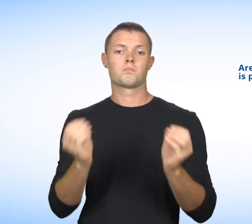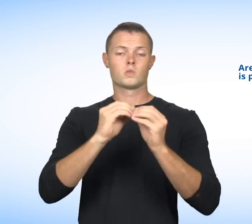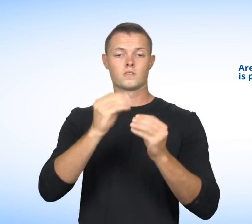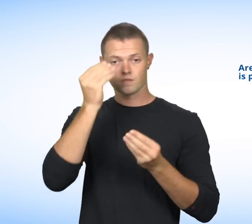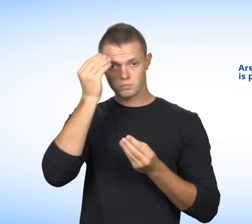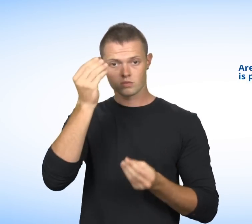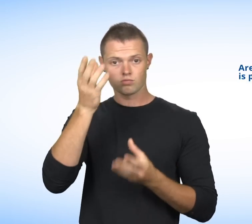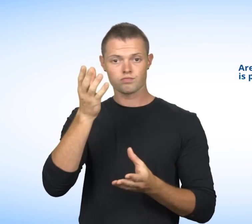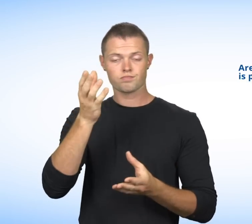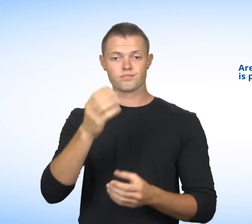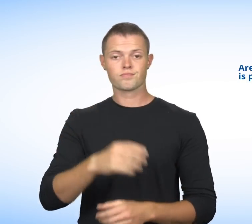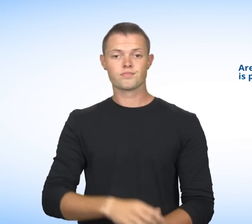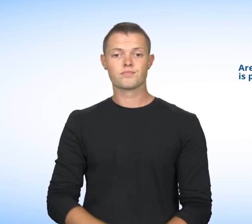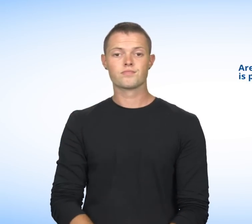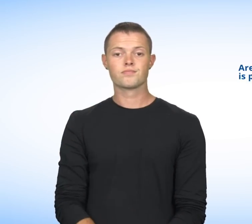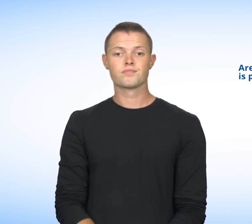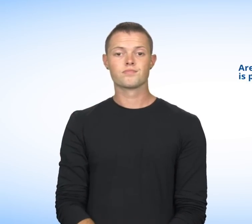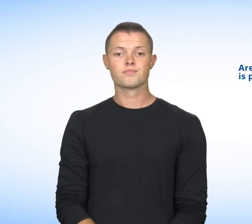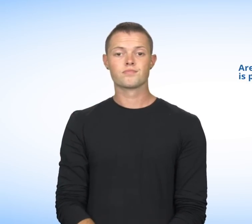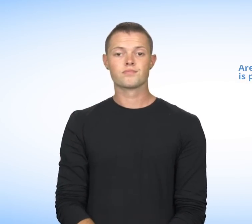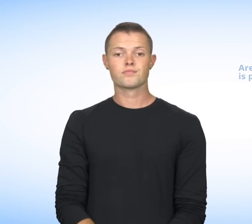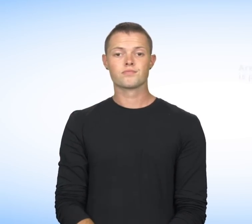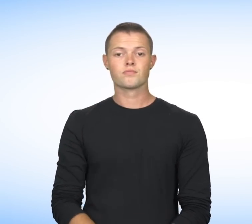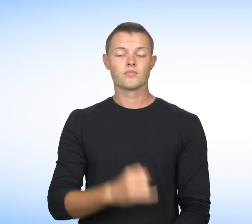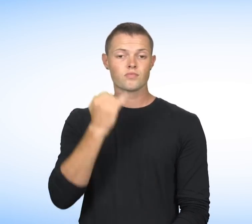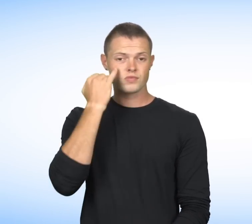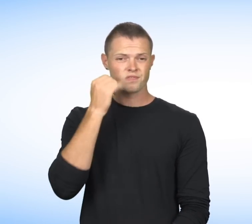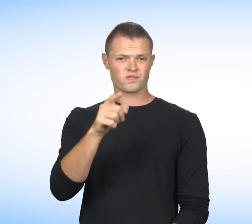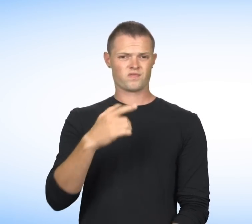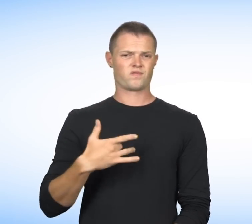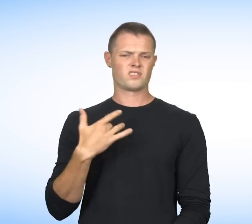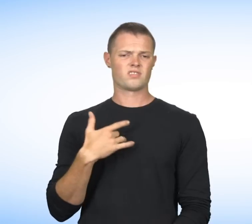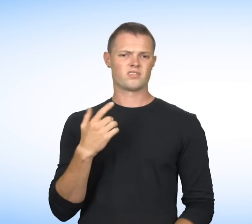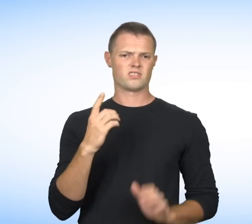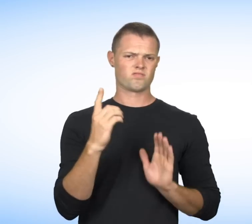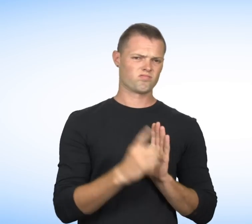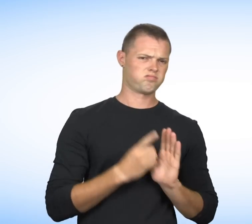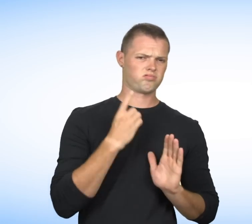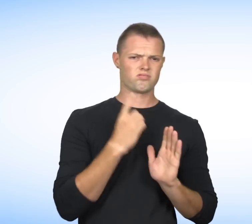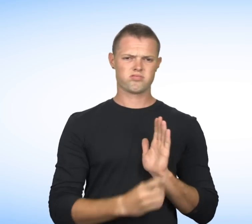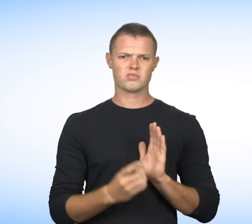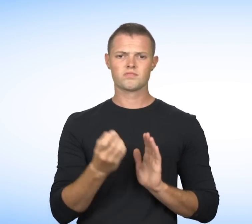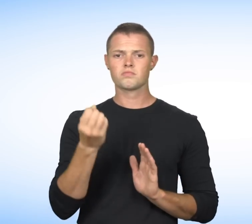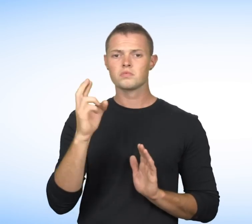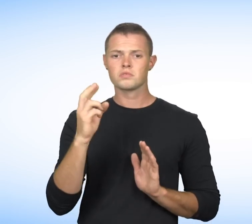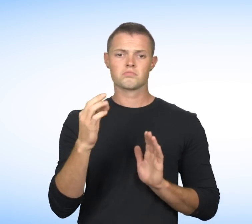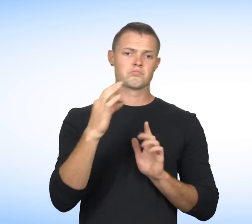areas for more information If you think you are a victim of discrimination